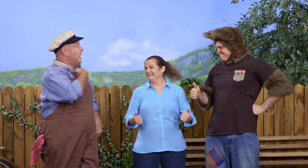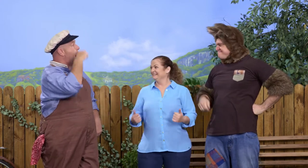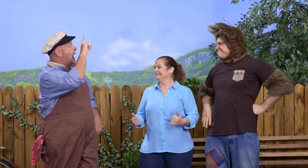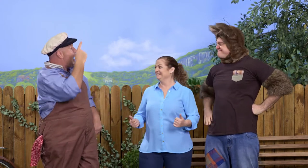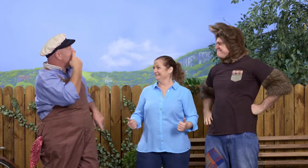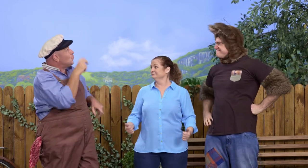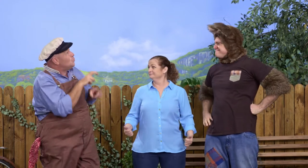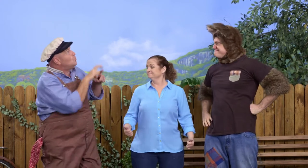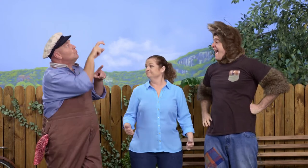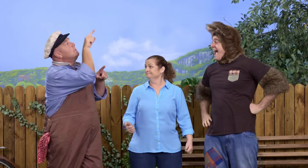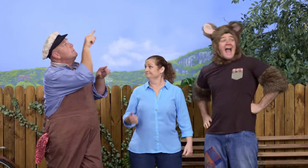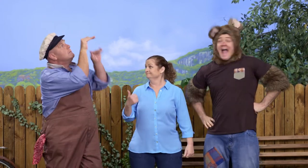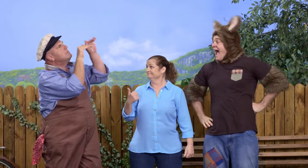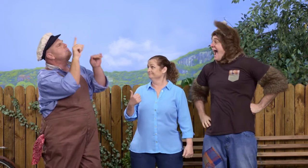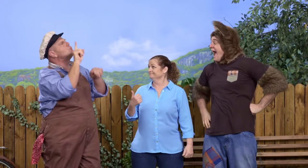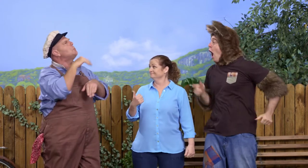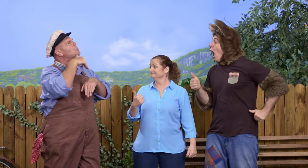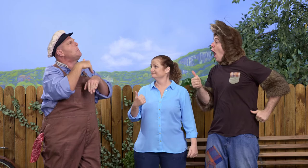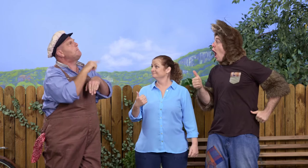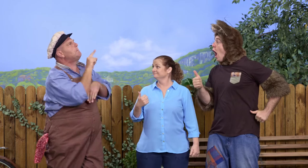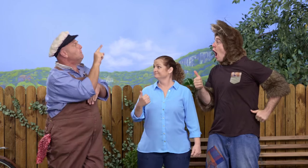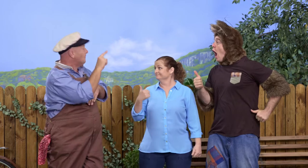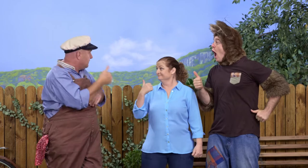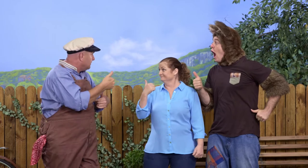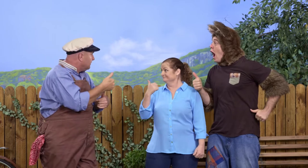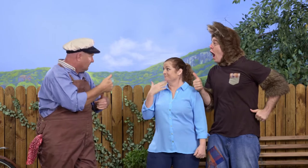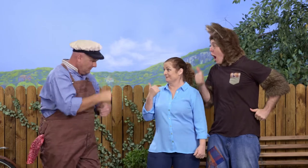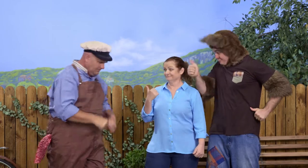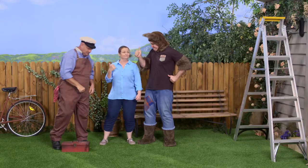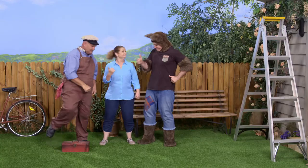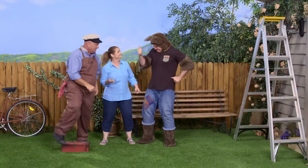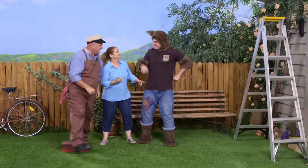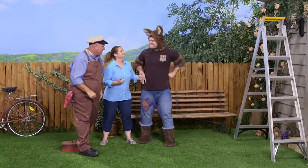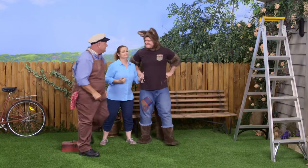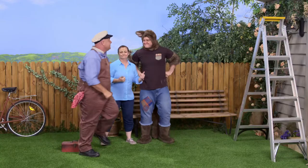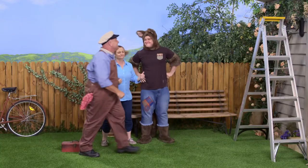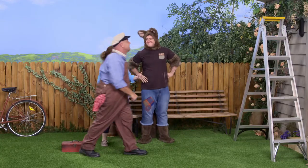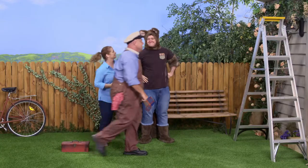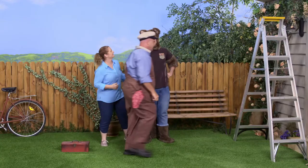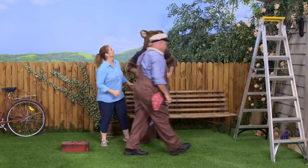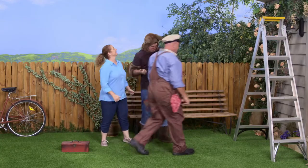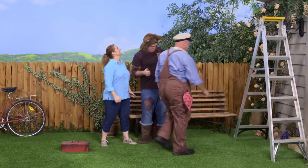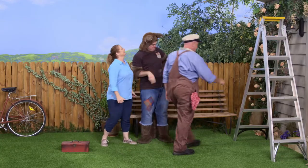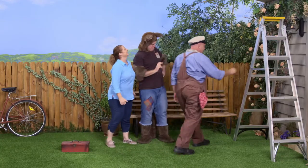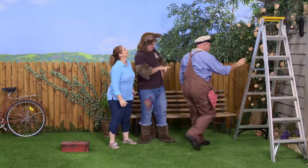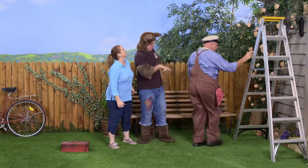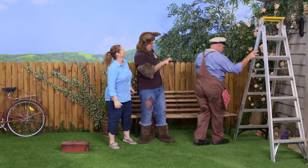Well, I'm gonna go up there now and see what the problem is, OK? Oh, yes, please. Great. Hmm.